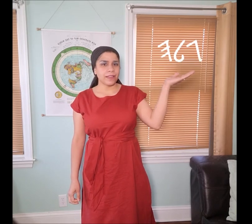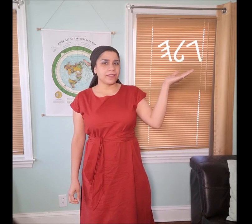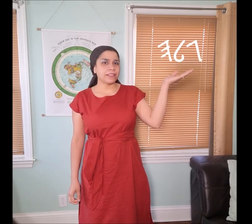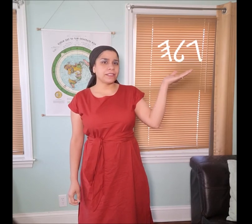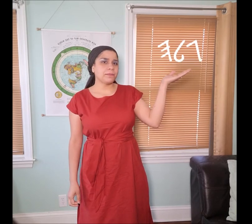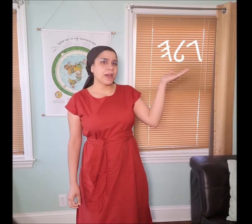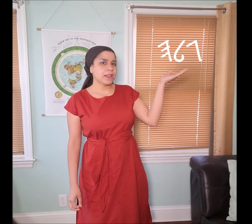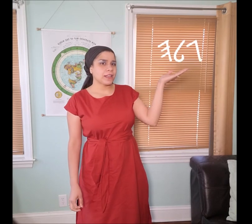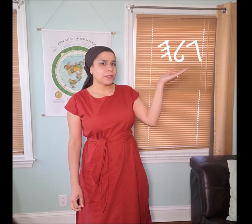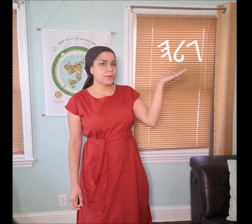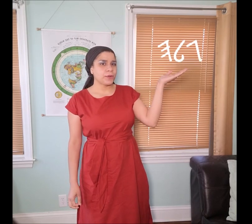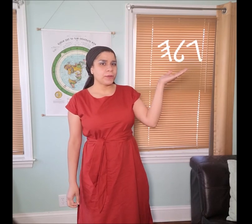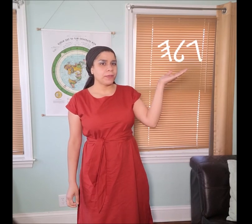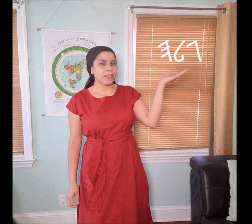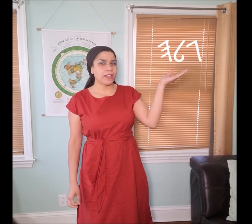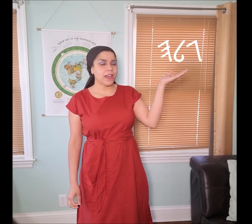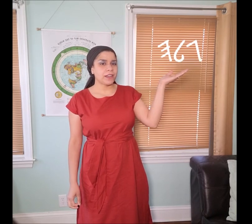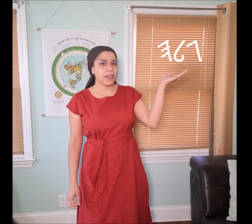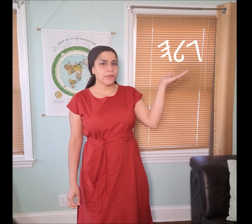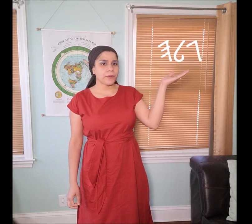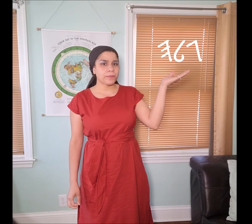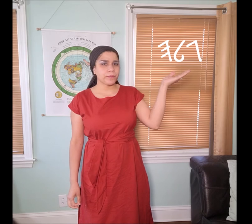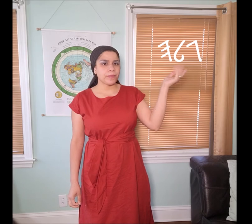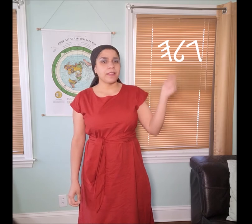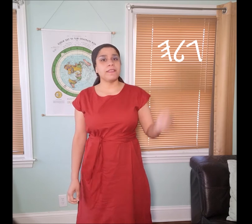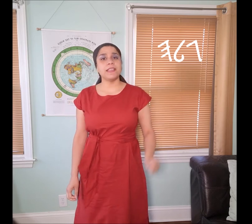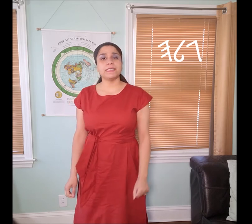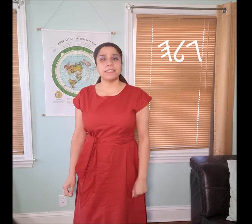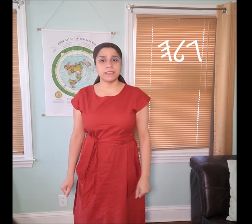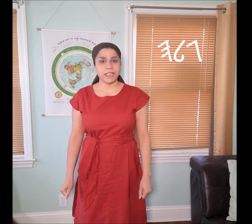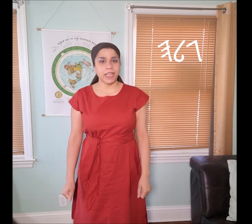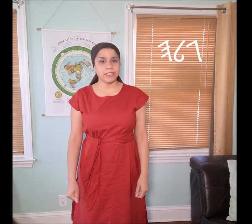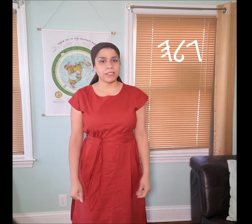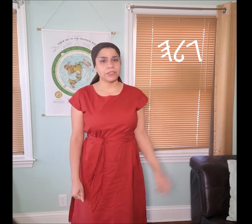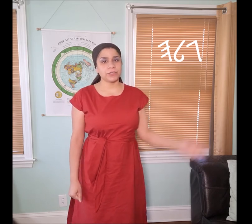this is the Manakahthey 𐤌𐤍𐤇𐤕𐤉 word meaning uncover, this is the hand gesture.